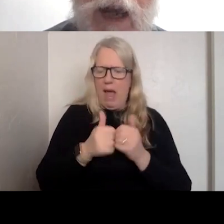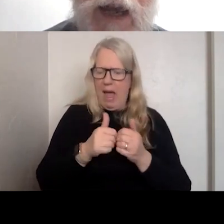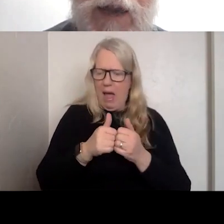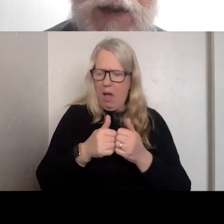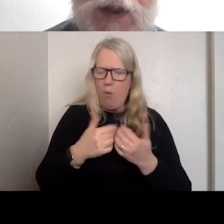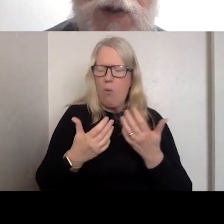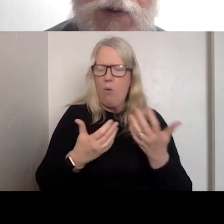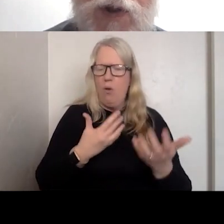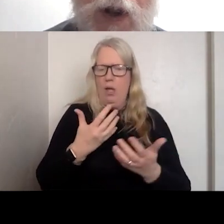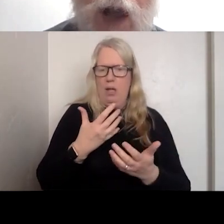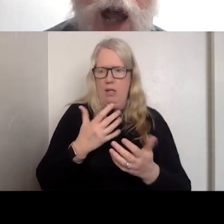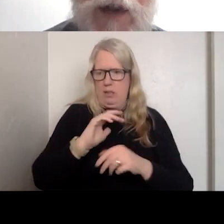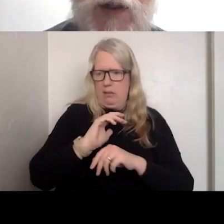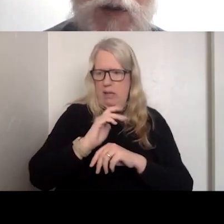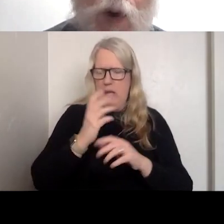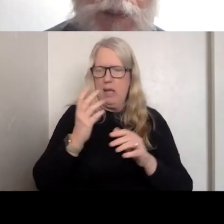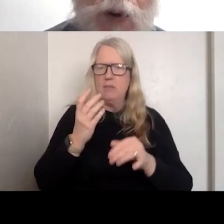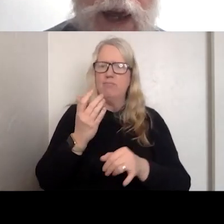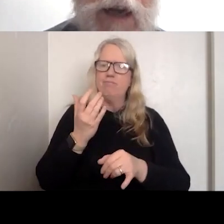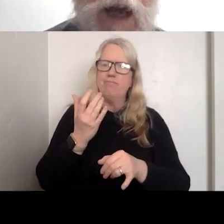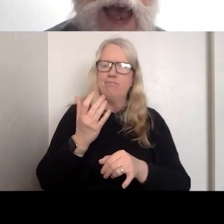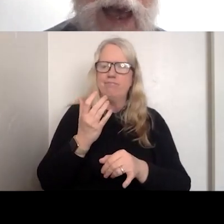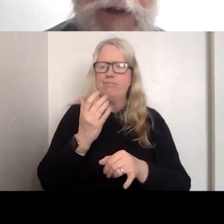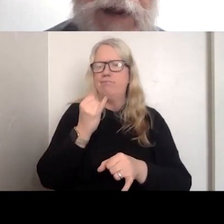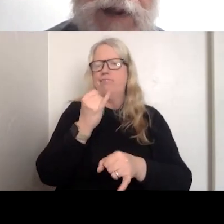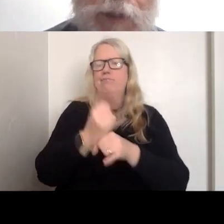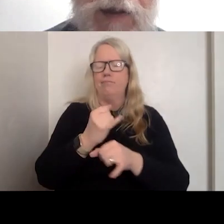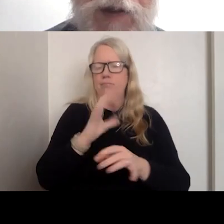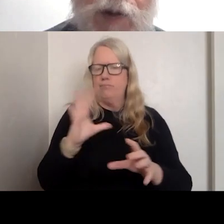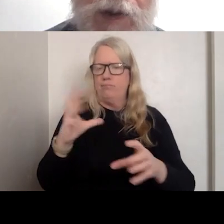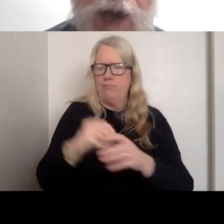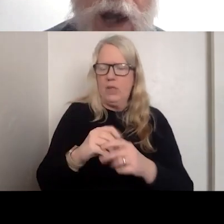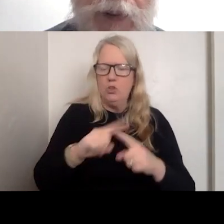INSTITUTIONALIZE AND INCORPORATE SUICIDE